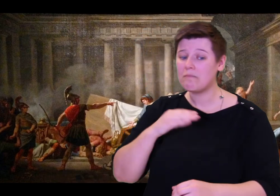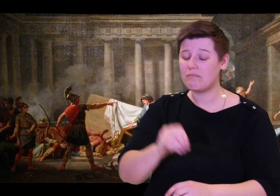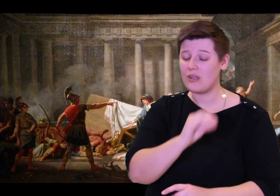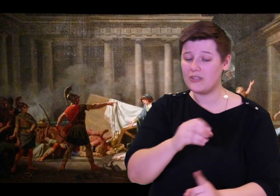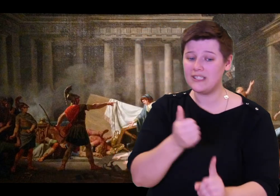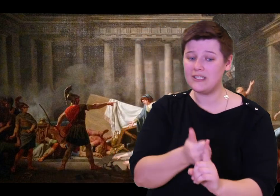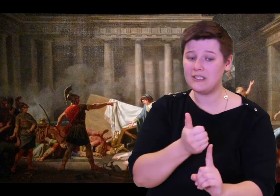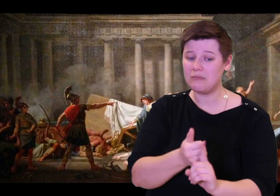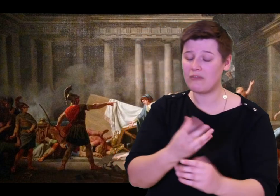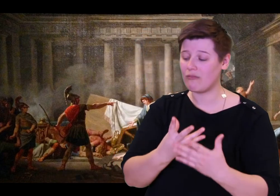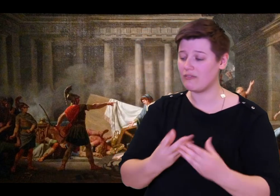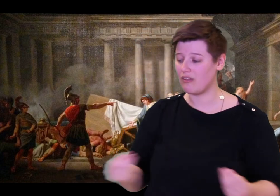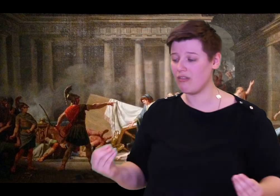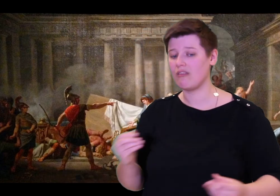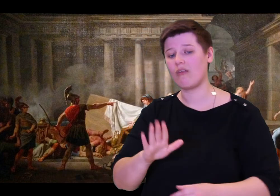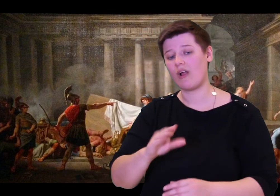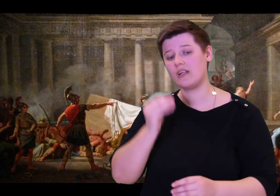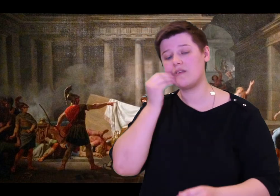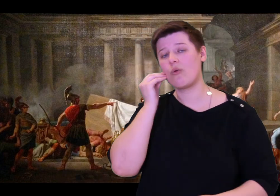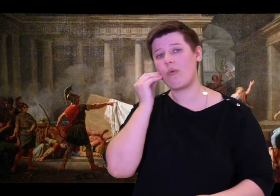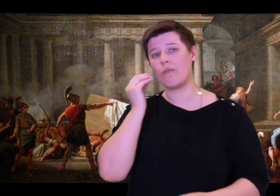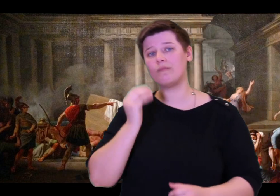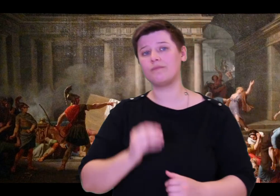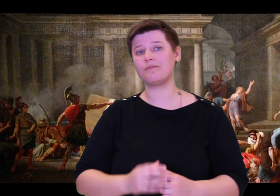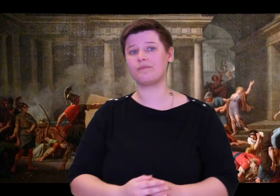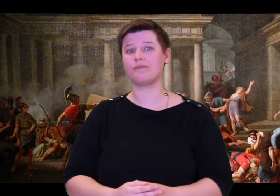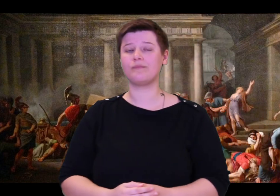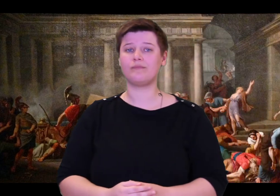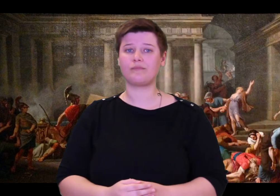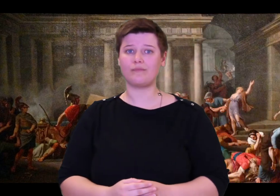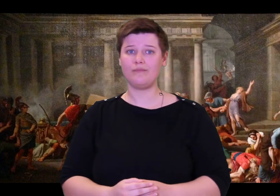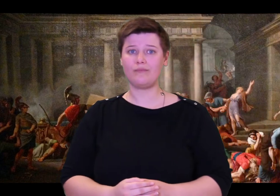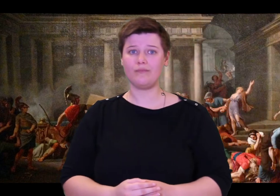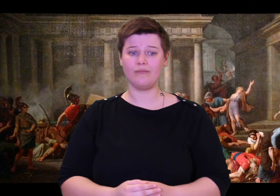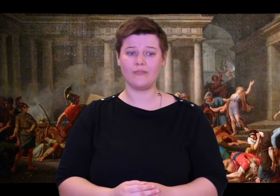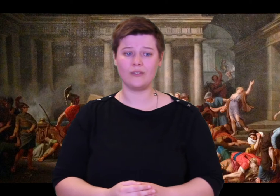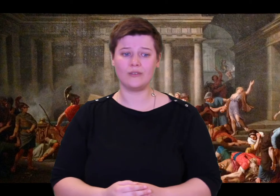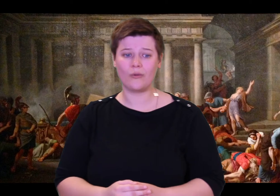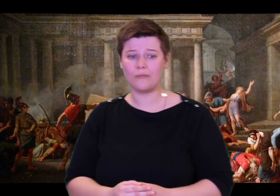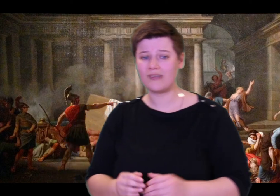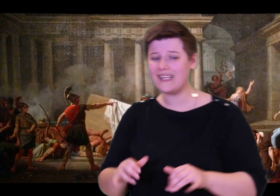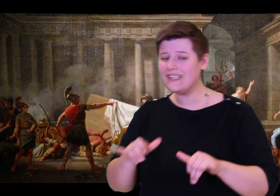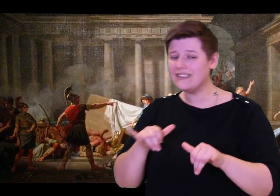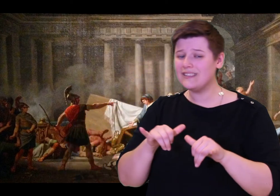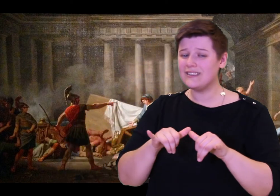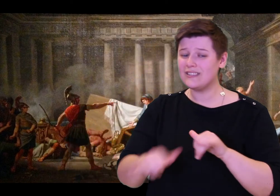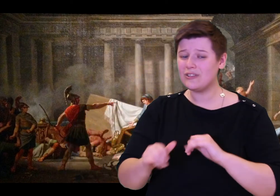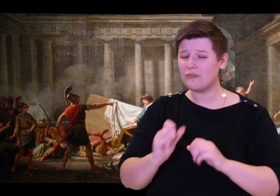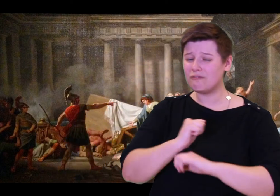be delighted if he came. We all would. However, what you say cannot be true.